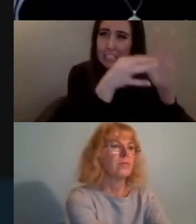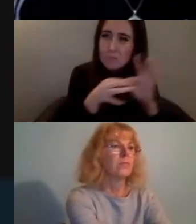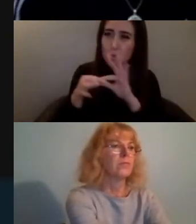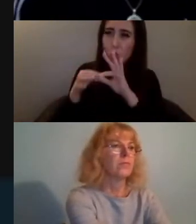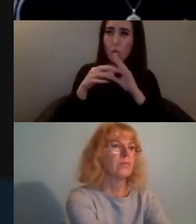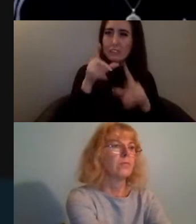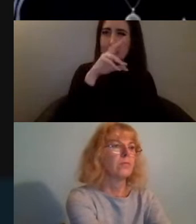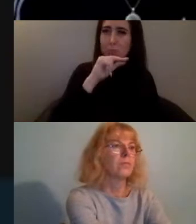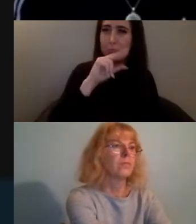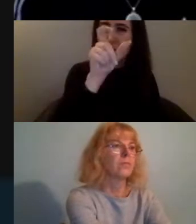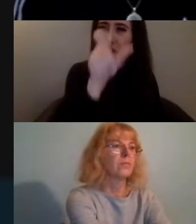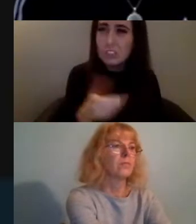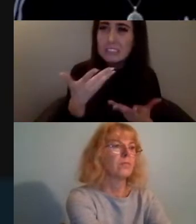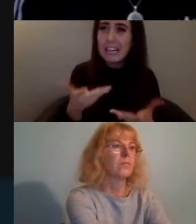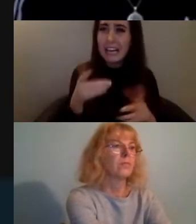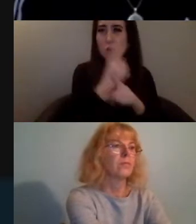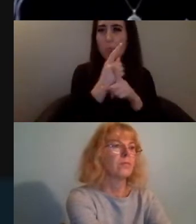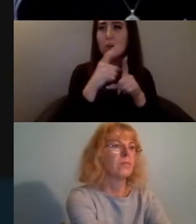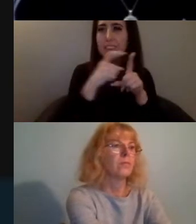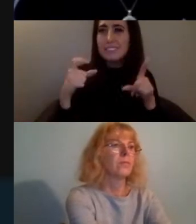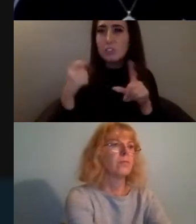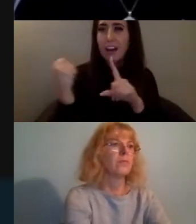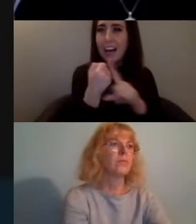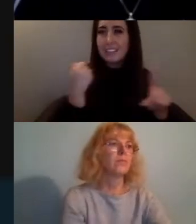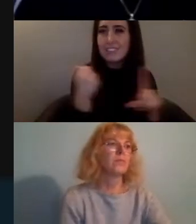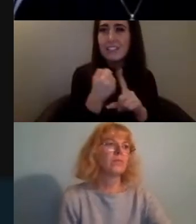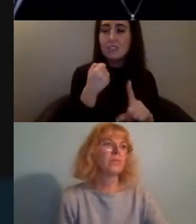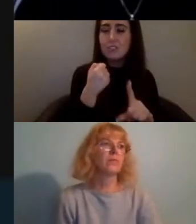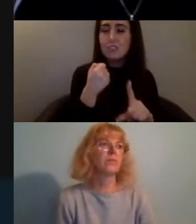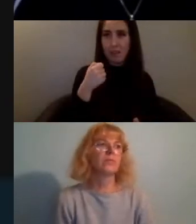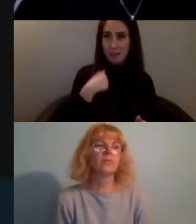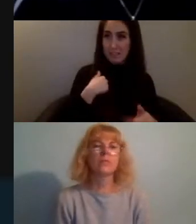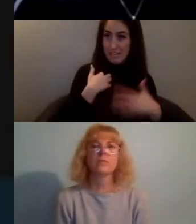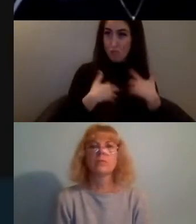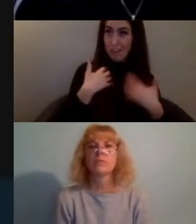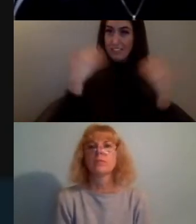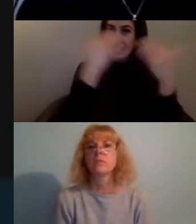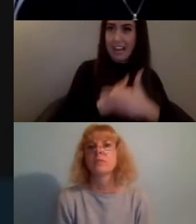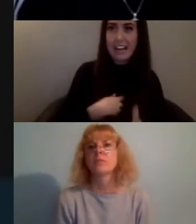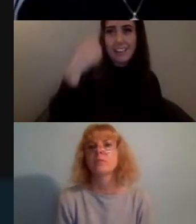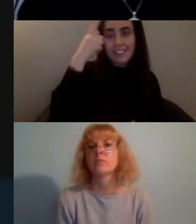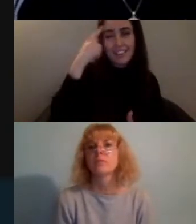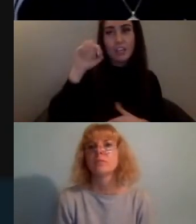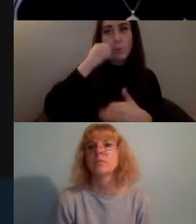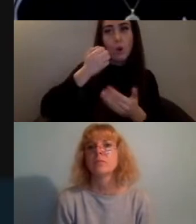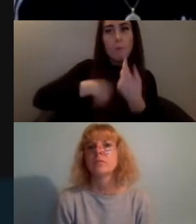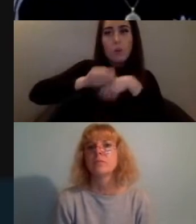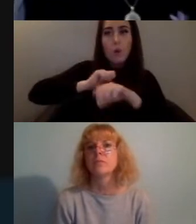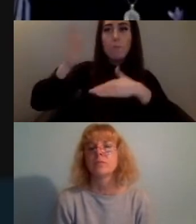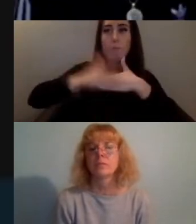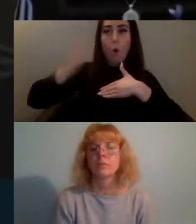as a topic and I guess it's only gonna become more more and more relevant...yeah thank you